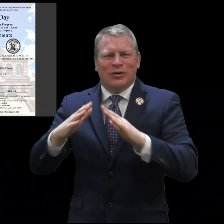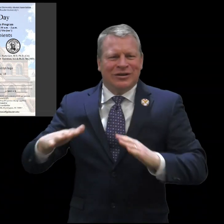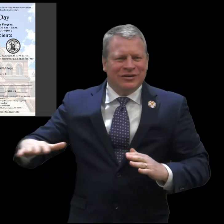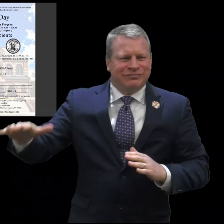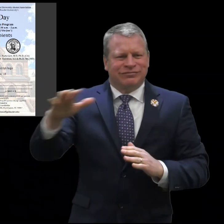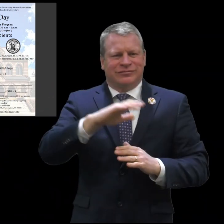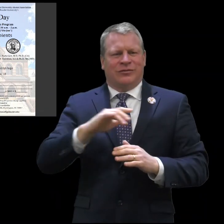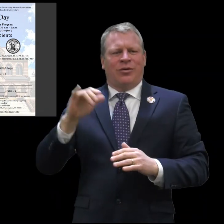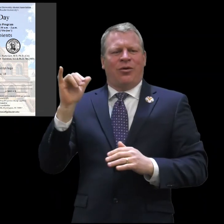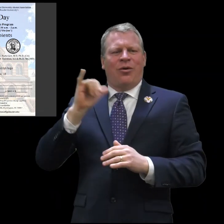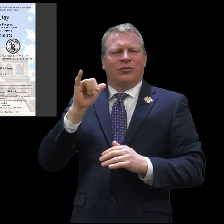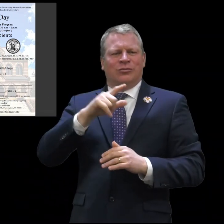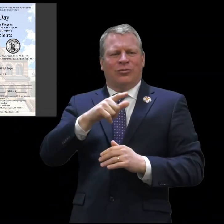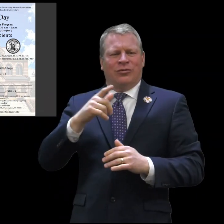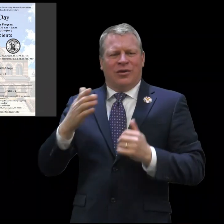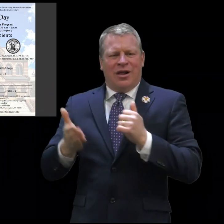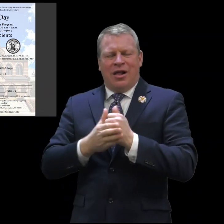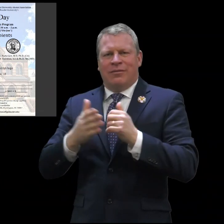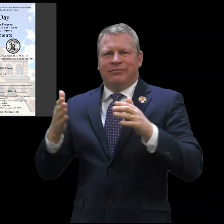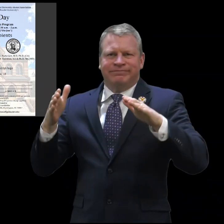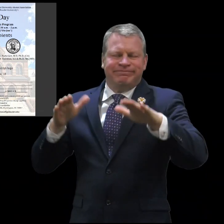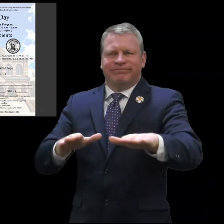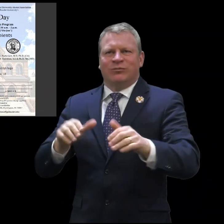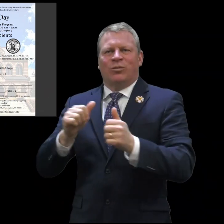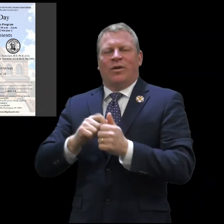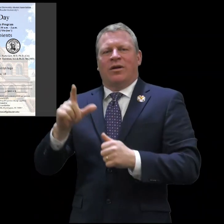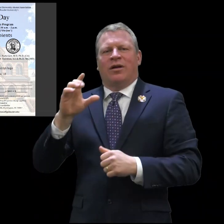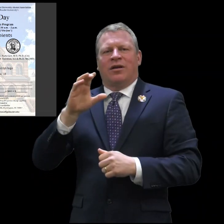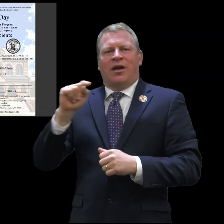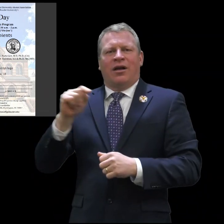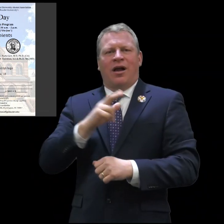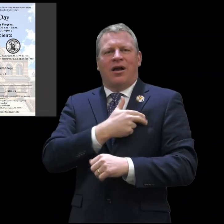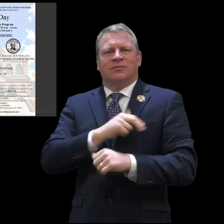community. She also was an important part of the settlement with the Connecticut